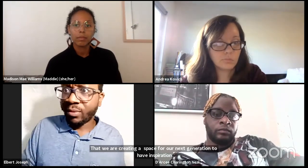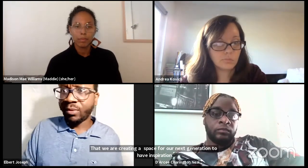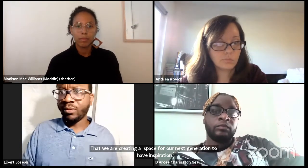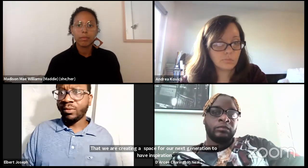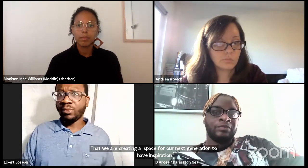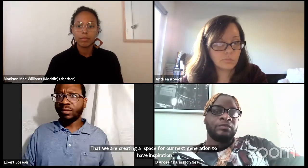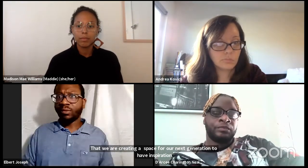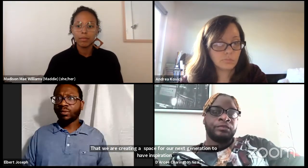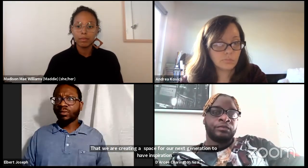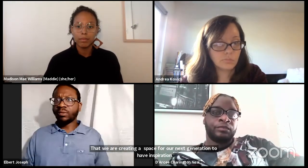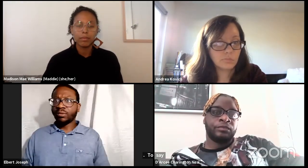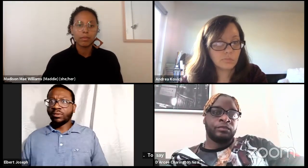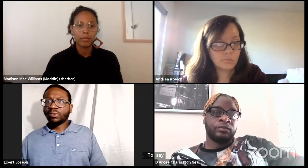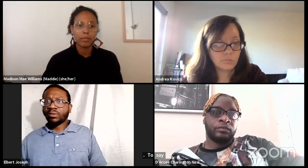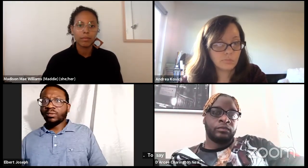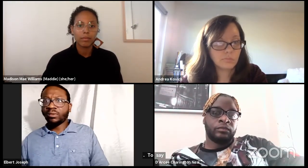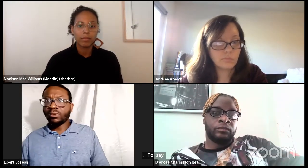or if I'm of the black and brown communities.